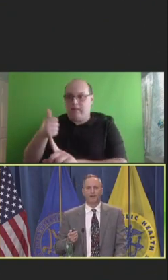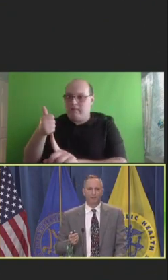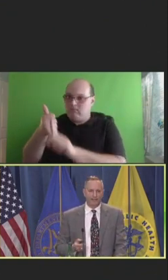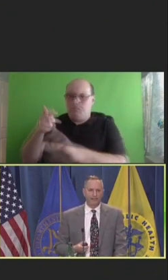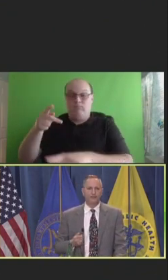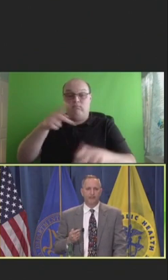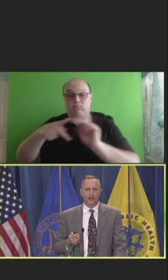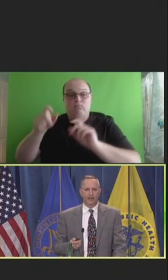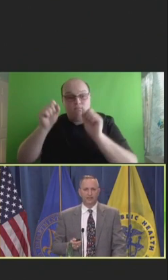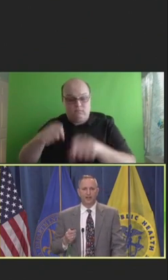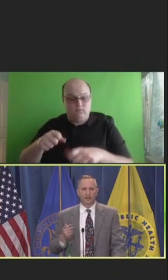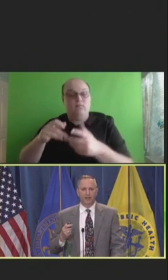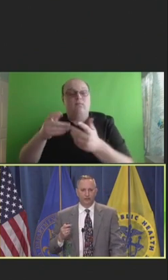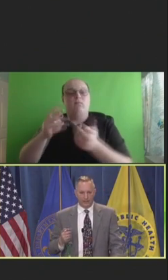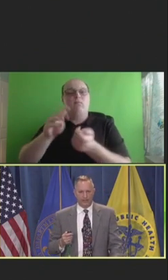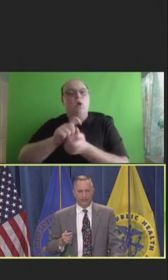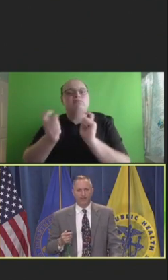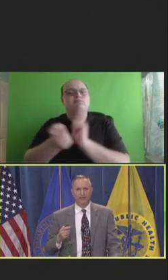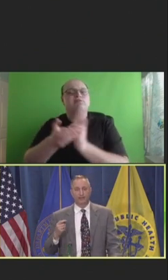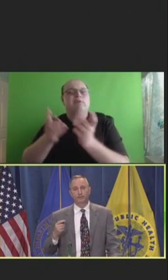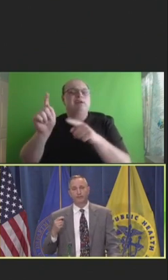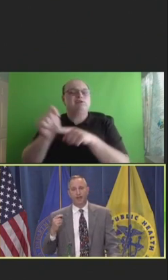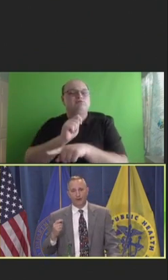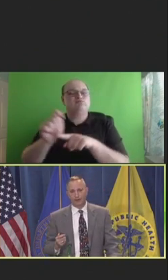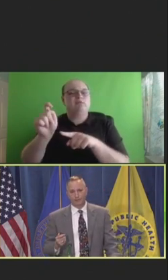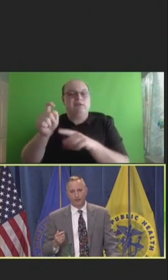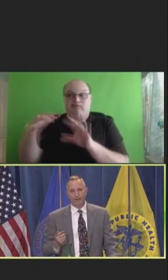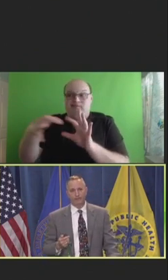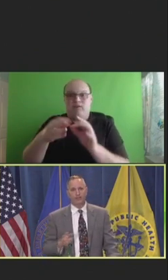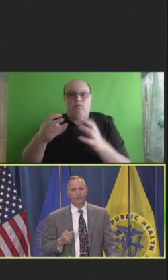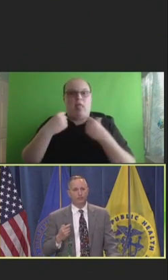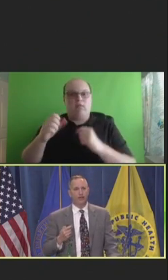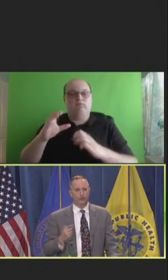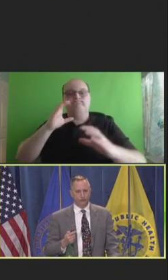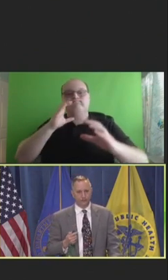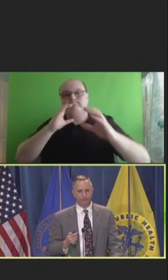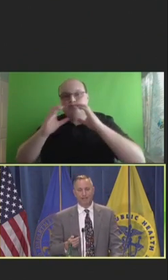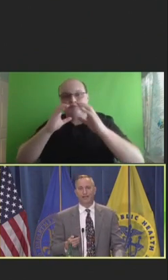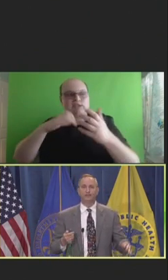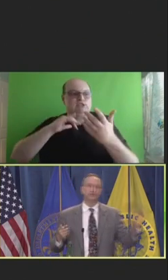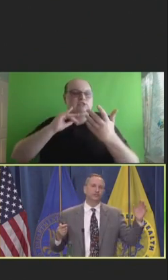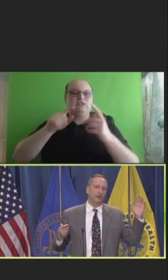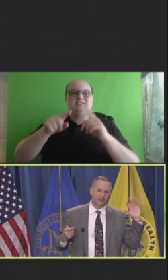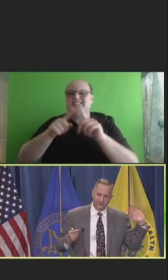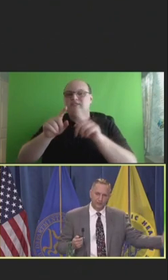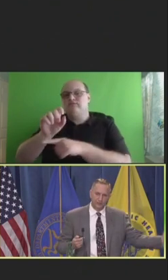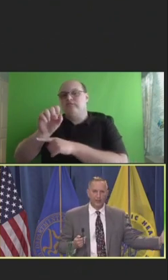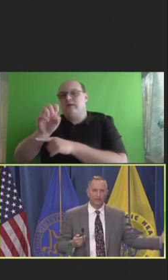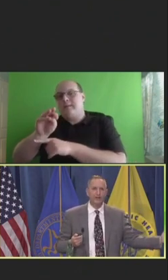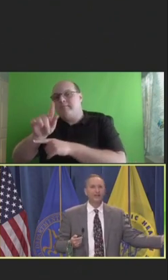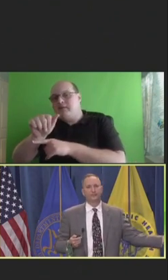But we need to change training in terms of health communication and using all sorts of media. It should start at the school level.